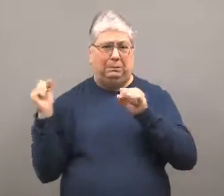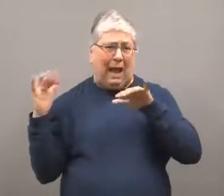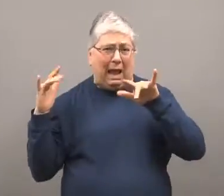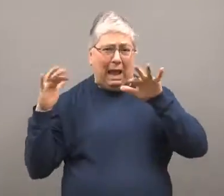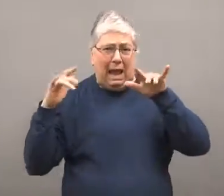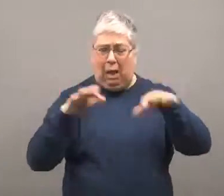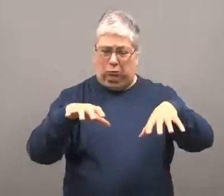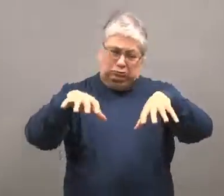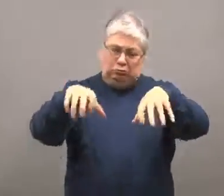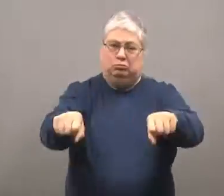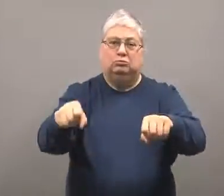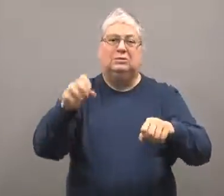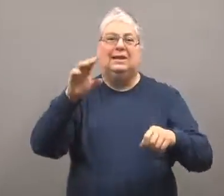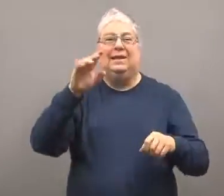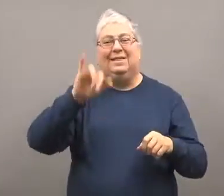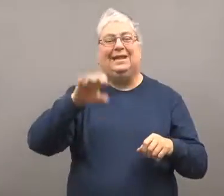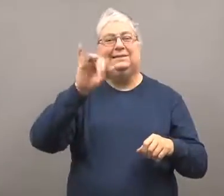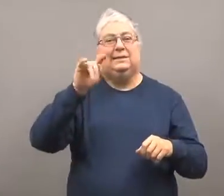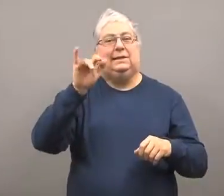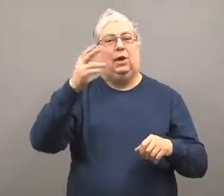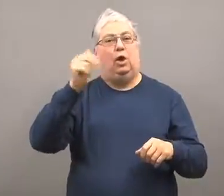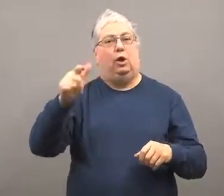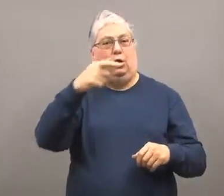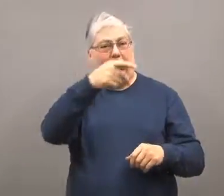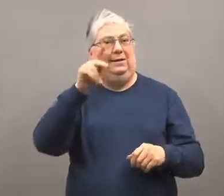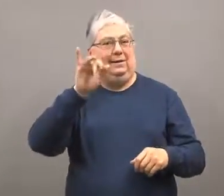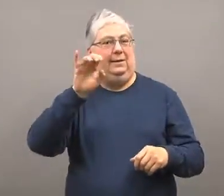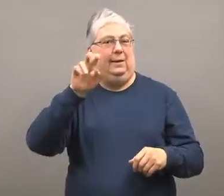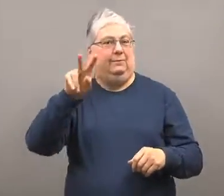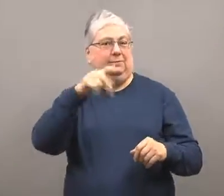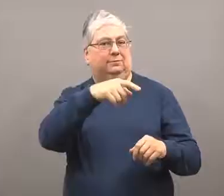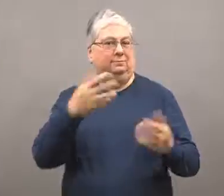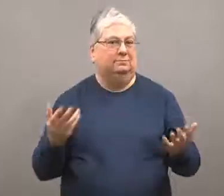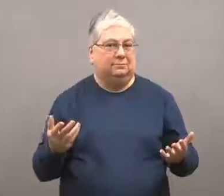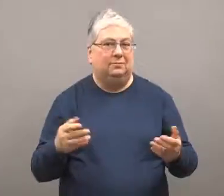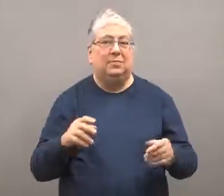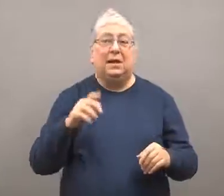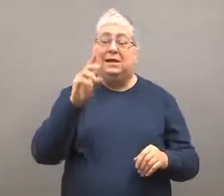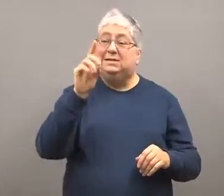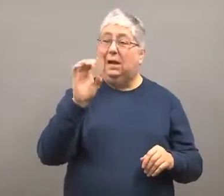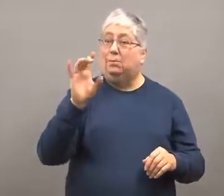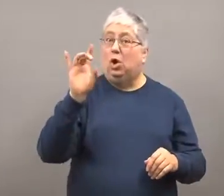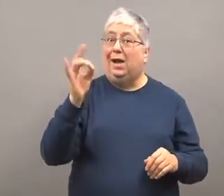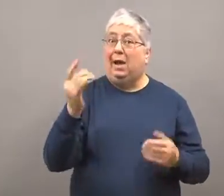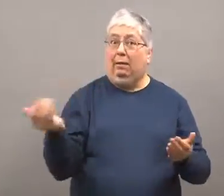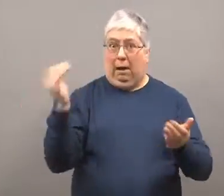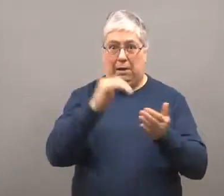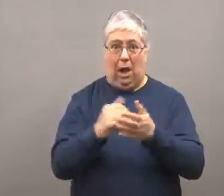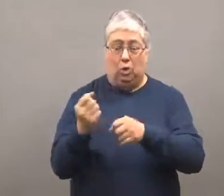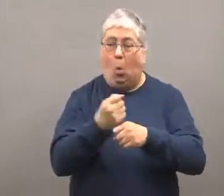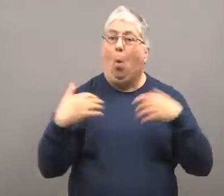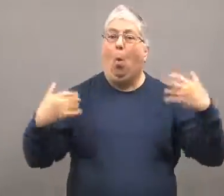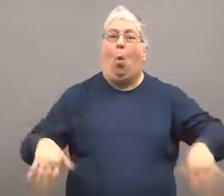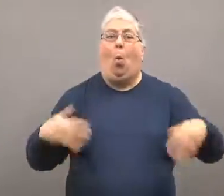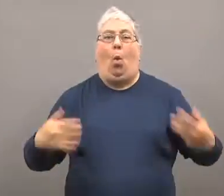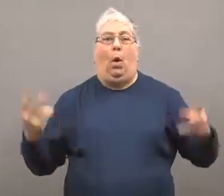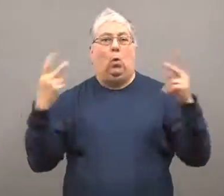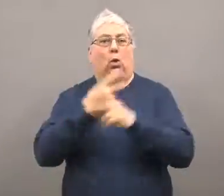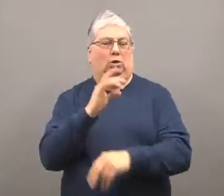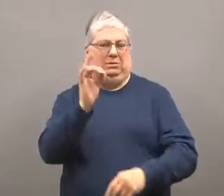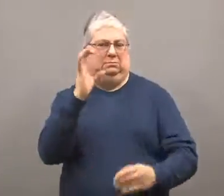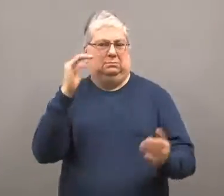They occupied the city hall there.